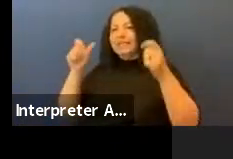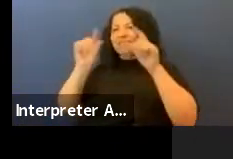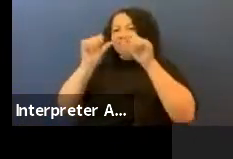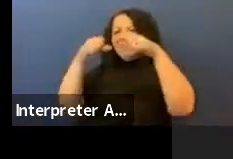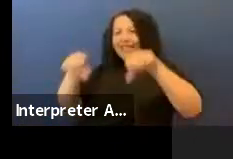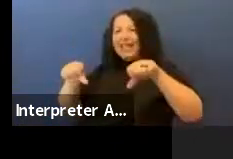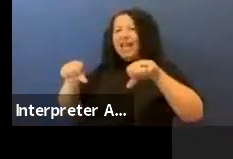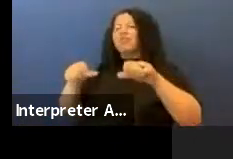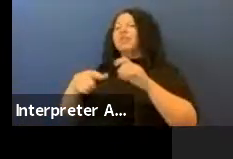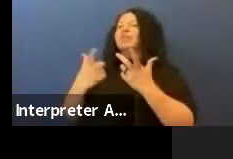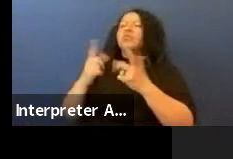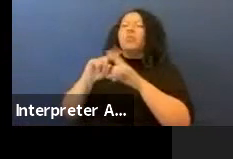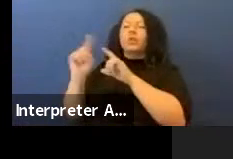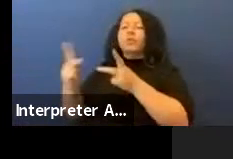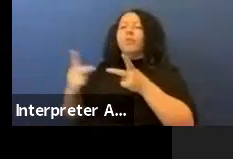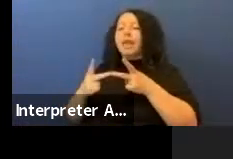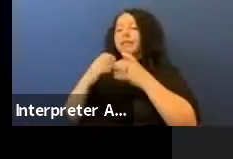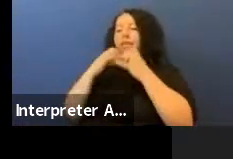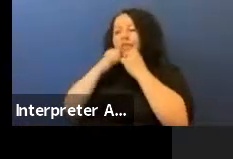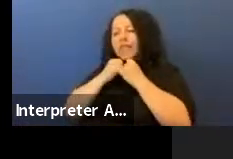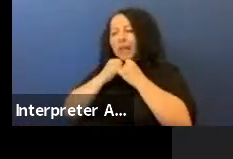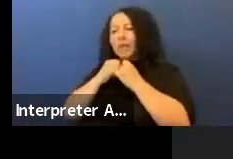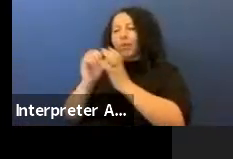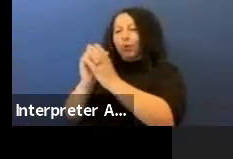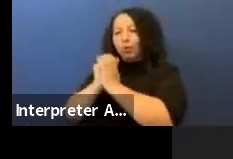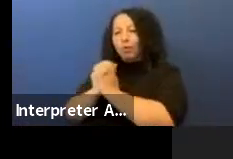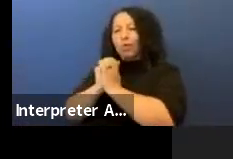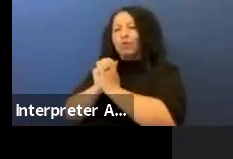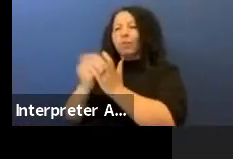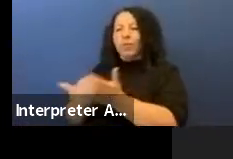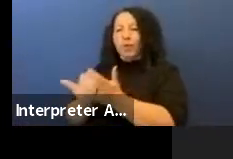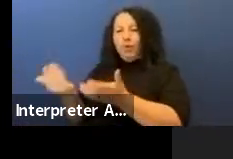and renewal. The first one is Noavose which is in South Dakota